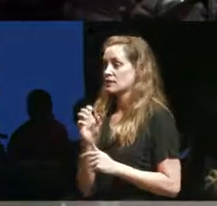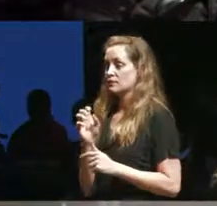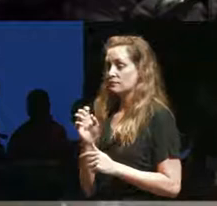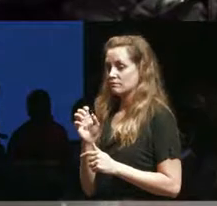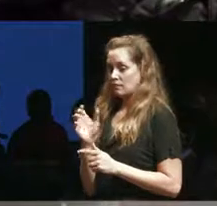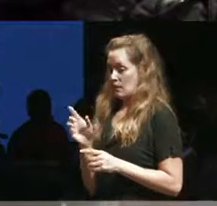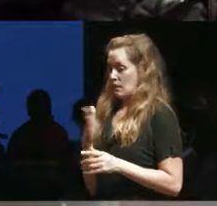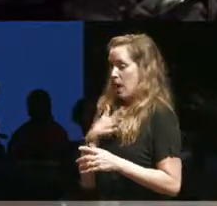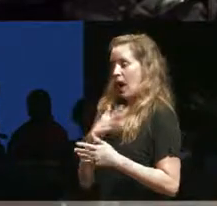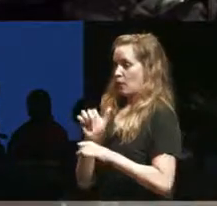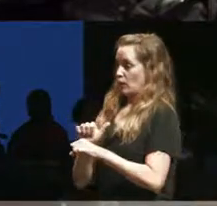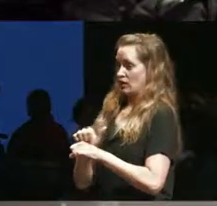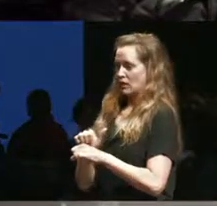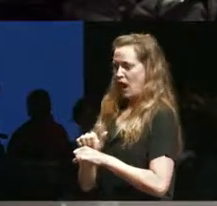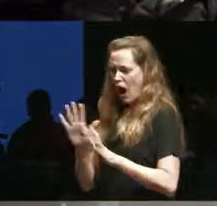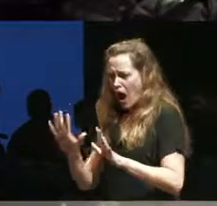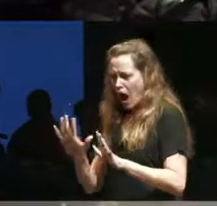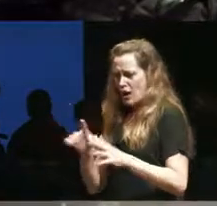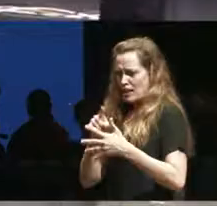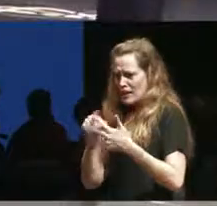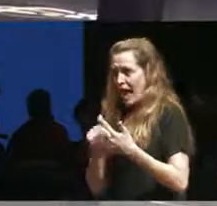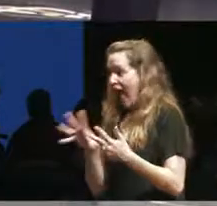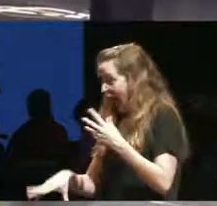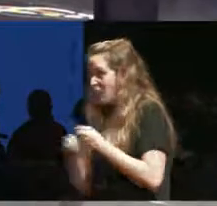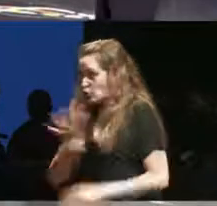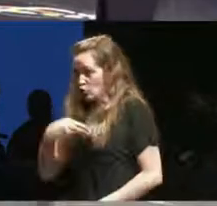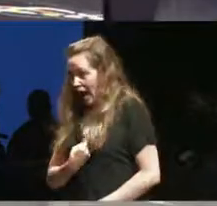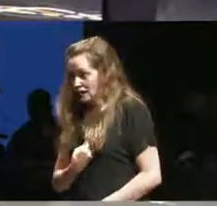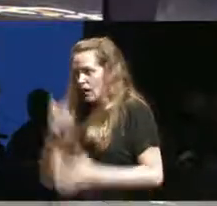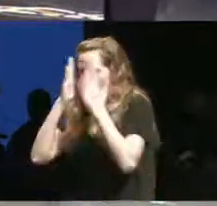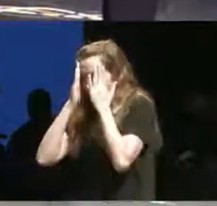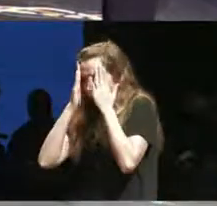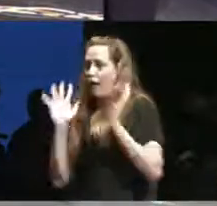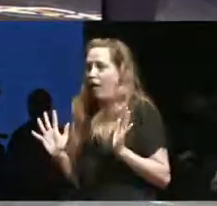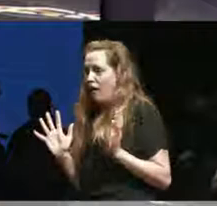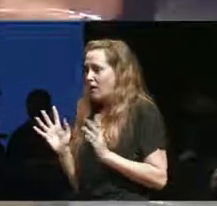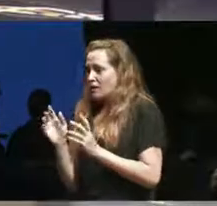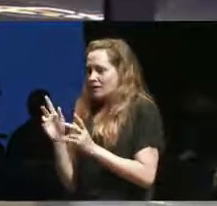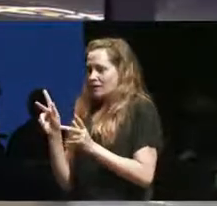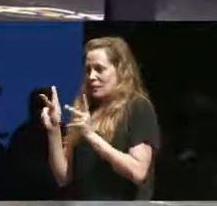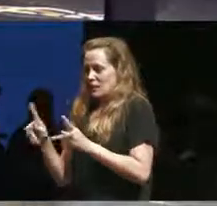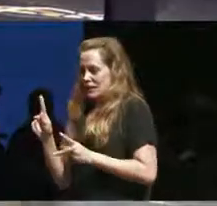they're like oh and you're trans oh my god and they just like start to cry in the corner because they're so excited that they're gonna get all the grants